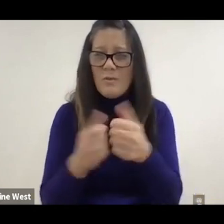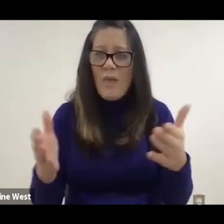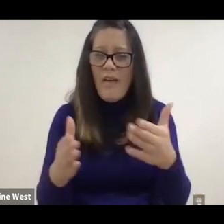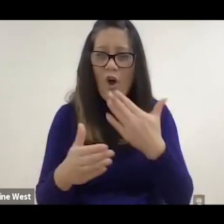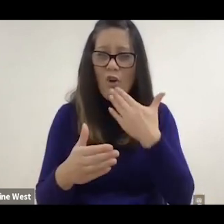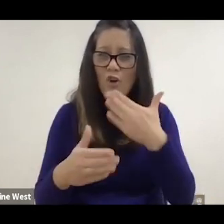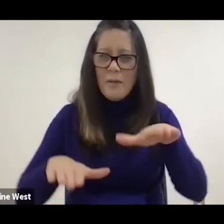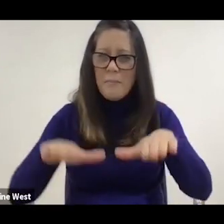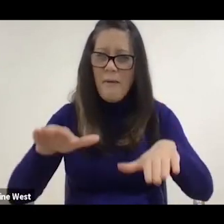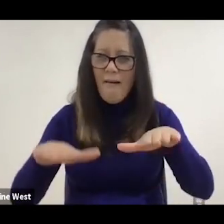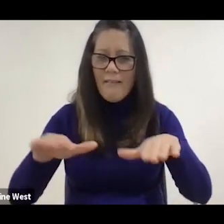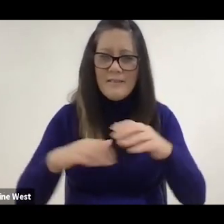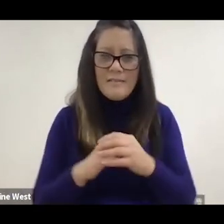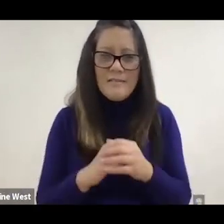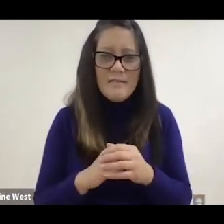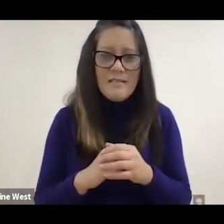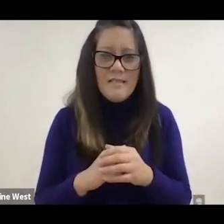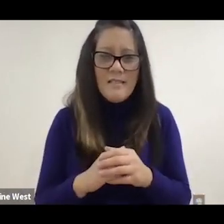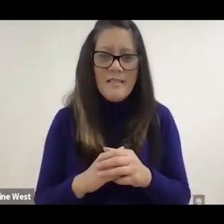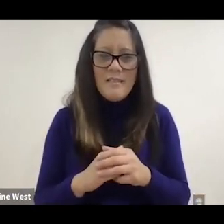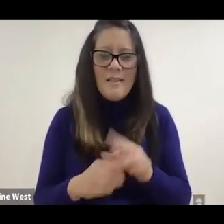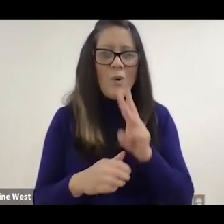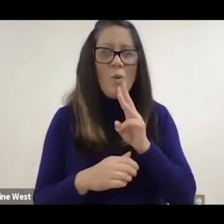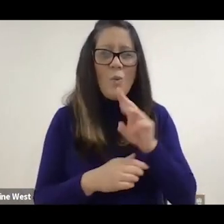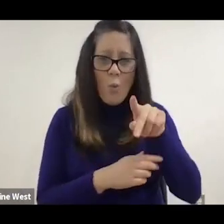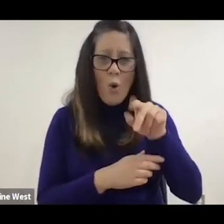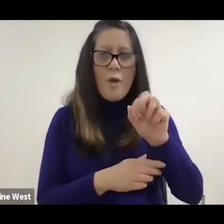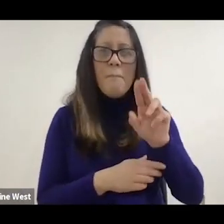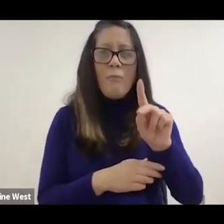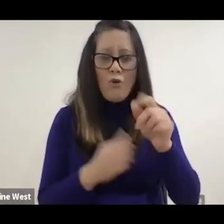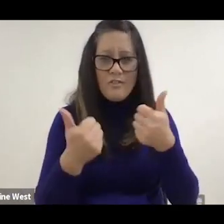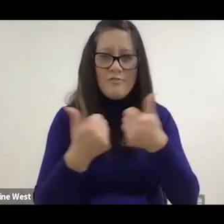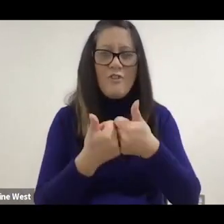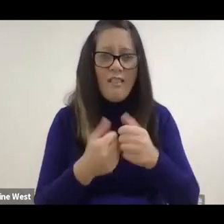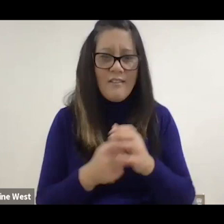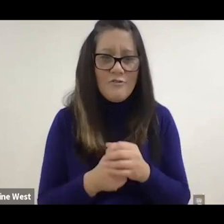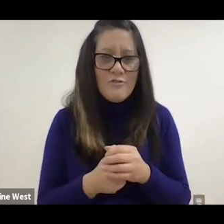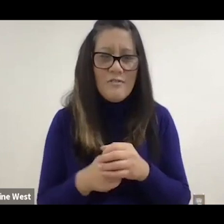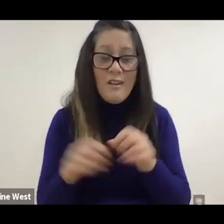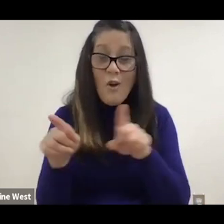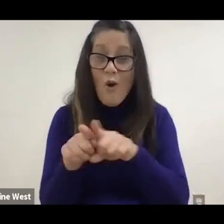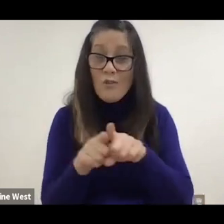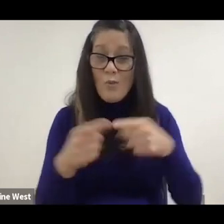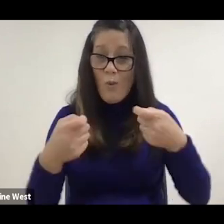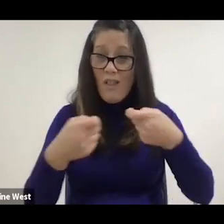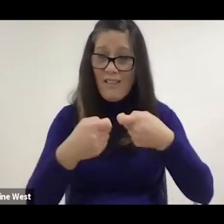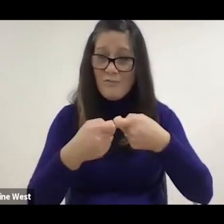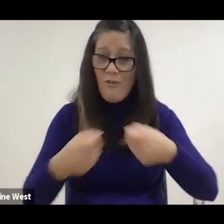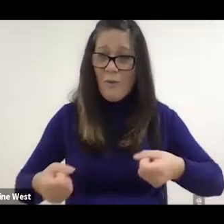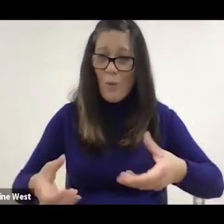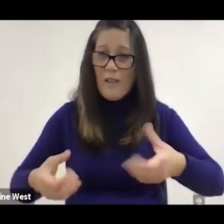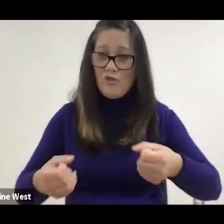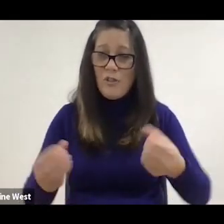So that's this is general water parks a challenge. And being in a power wheelchair makes it even more difficult.